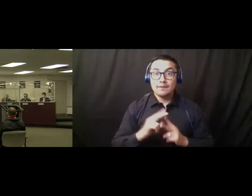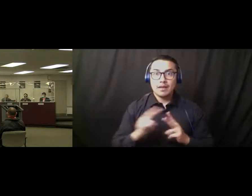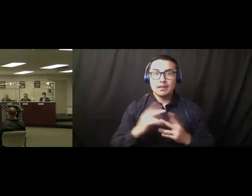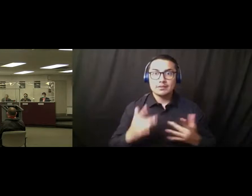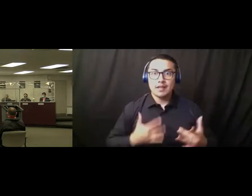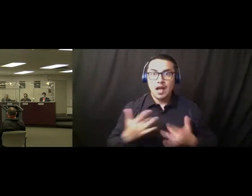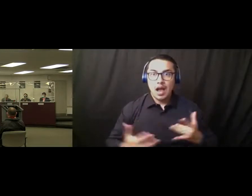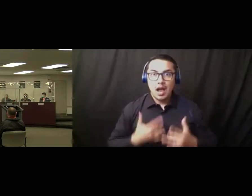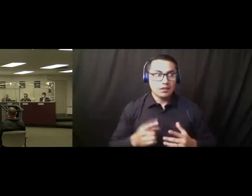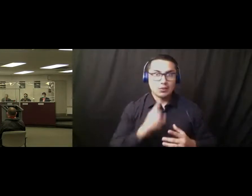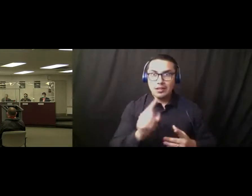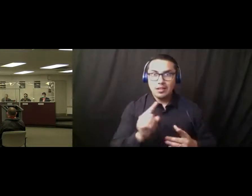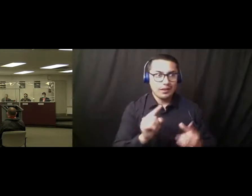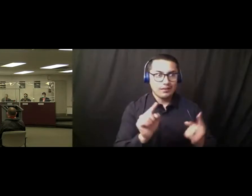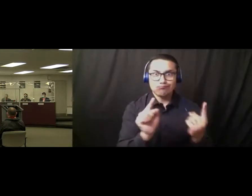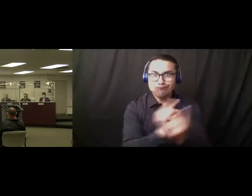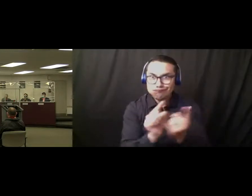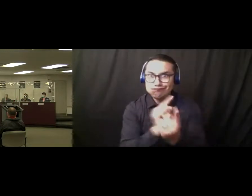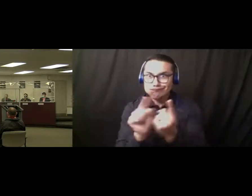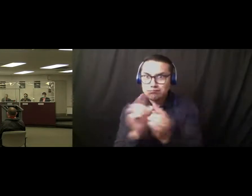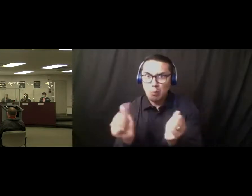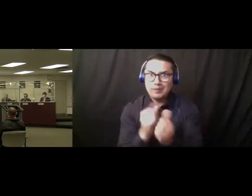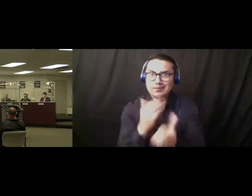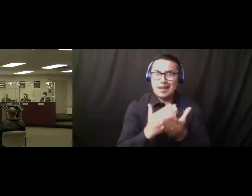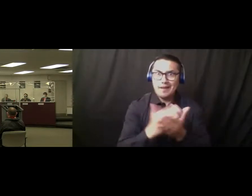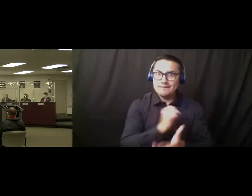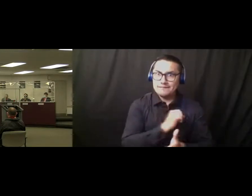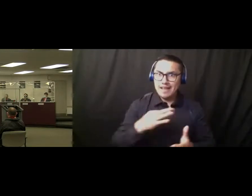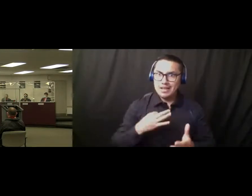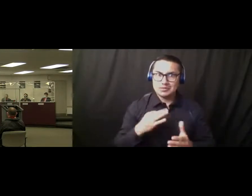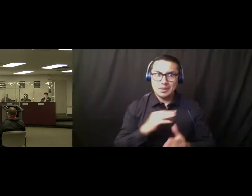some of our faculty members or get a chance to chat with them that have already had their